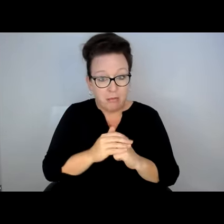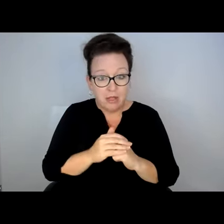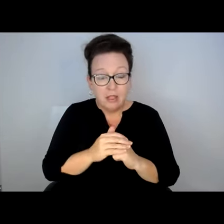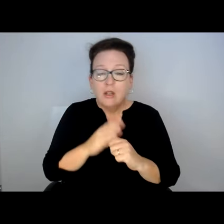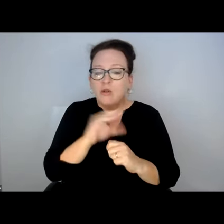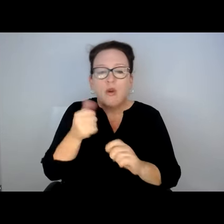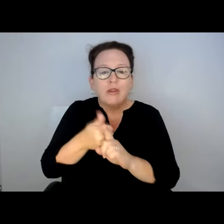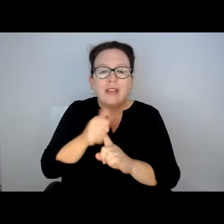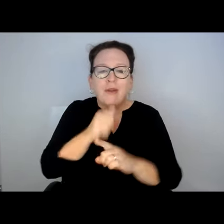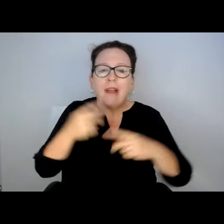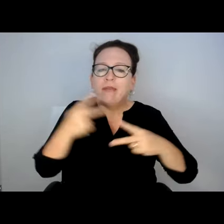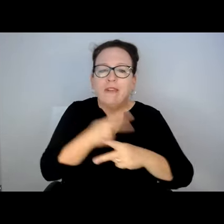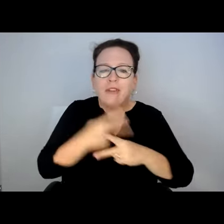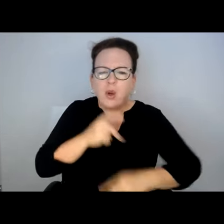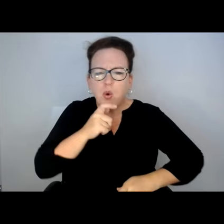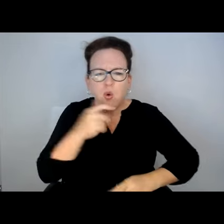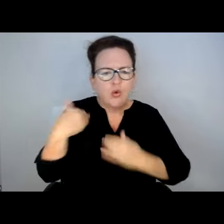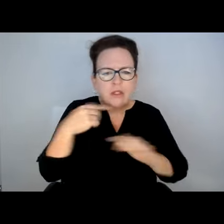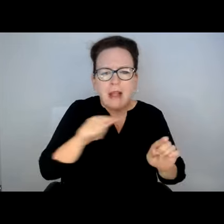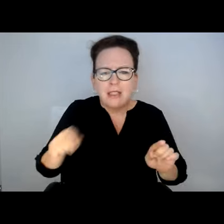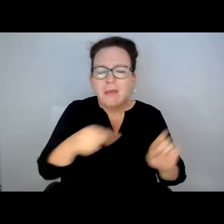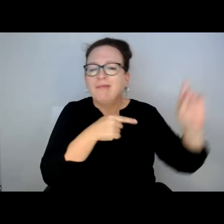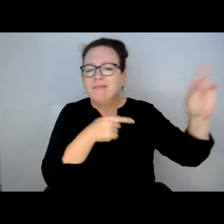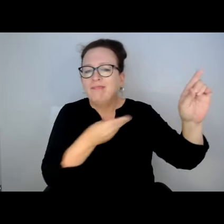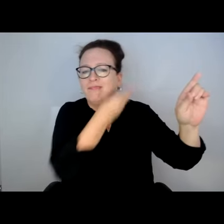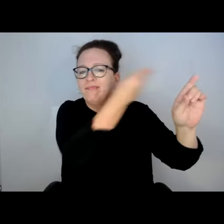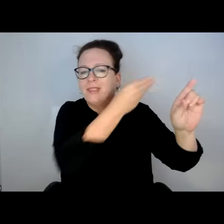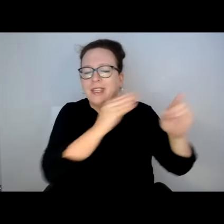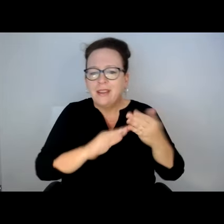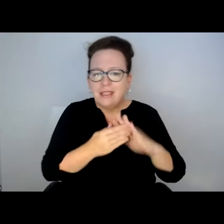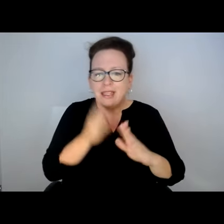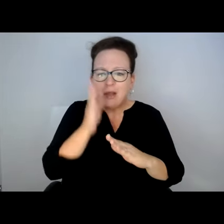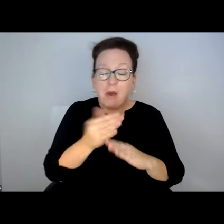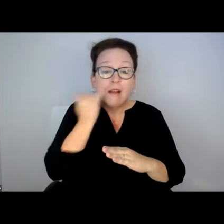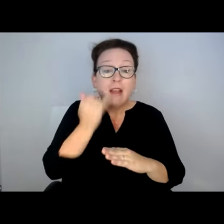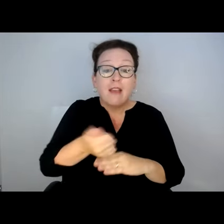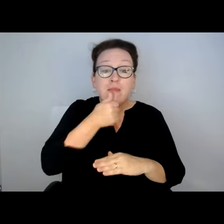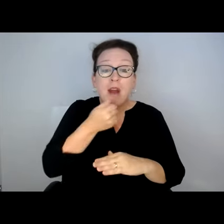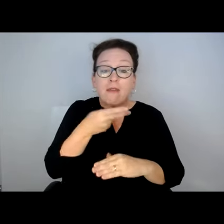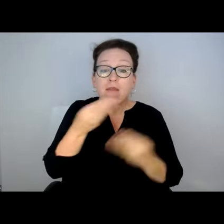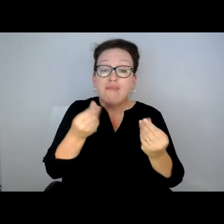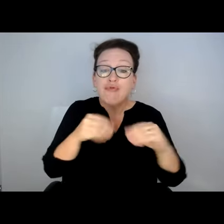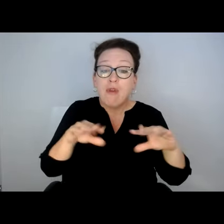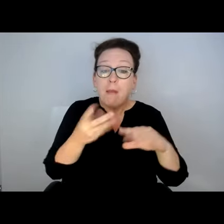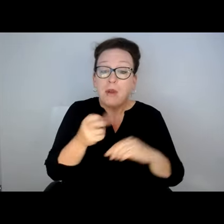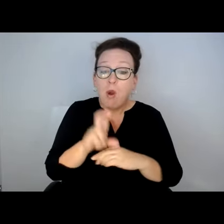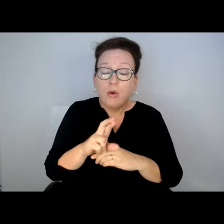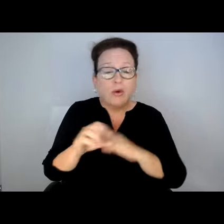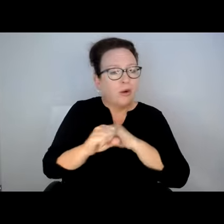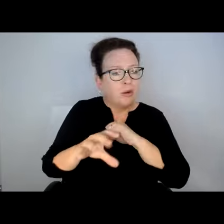PERSON THAT WILL FOLLOW UP ON YOUR REQUEST. YOU DON'T HAVE TO FIGURE OUT WHO IS RESPONSIBLE FOR THAT SIDEWALK OR CURB RAMP, THE CITY.